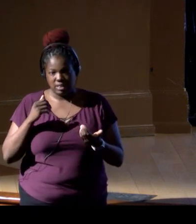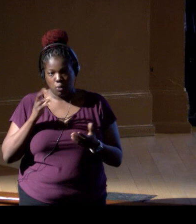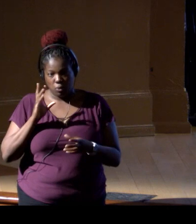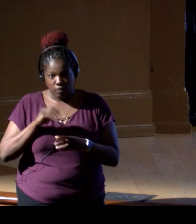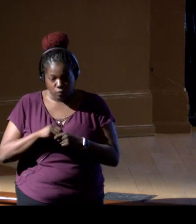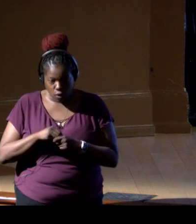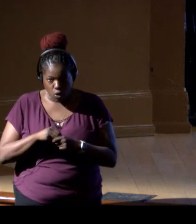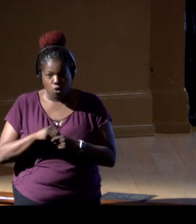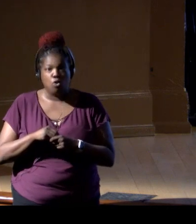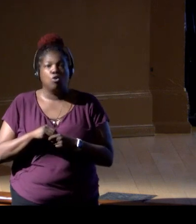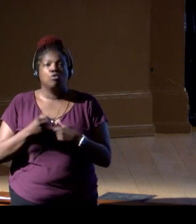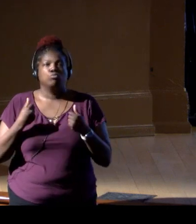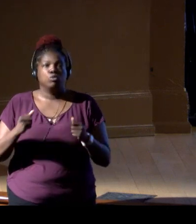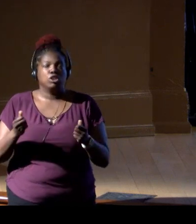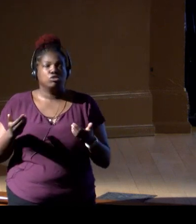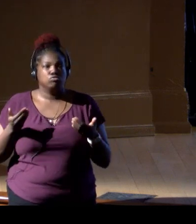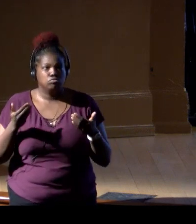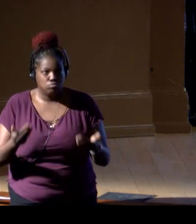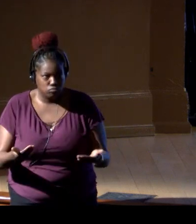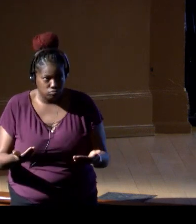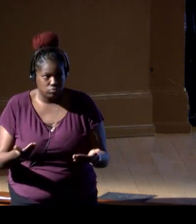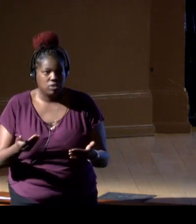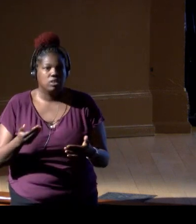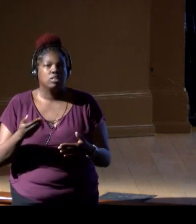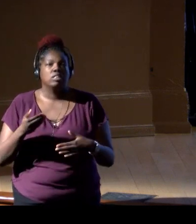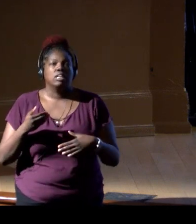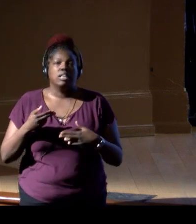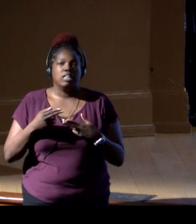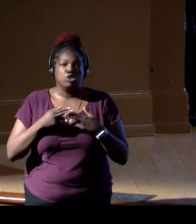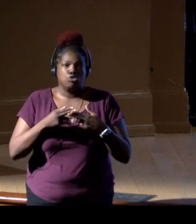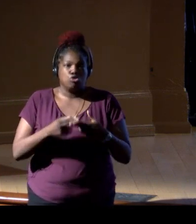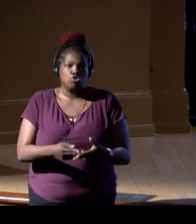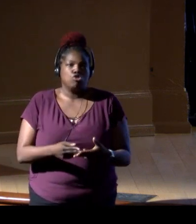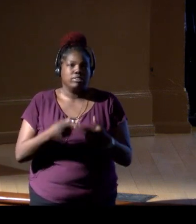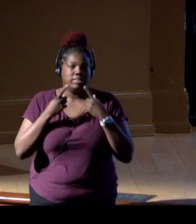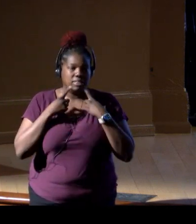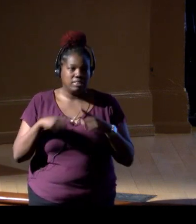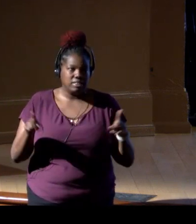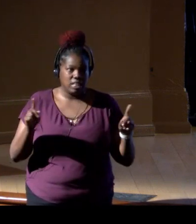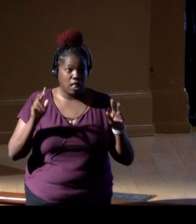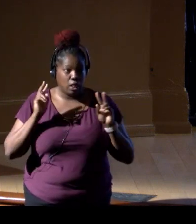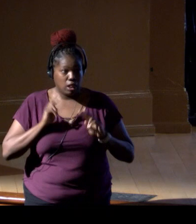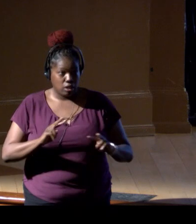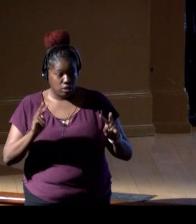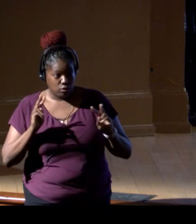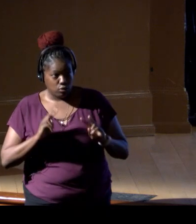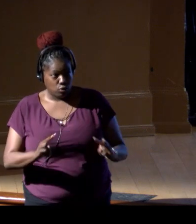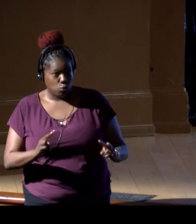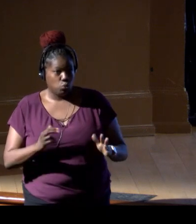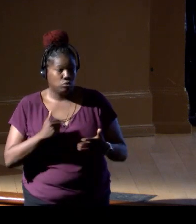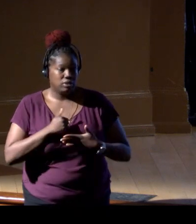to move this effort forward and call the implementation successful. So I look forward to helping achieve